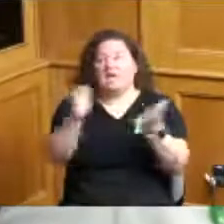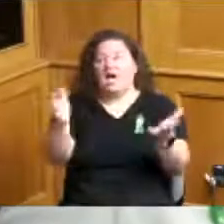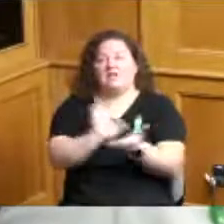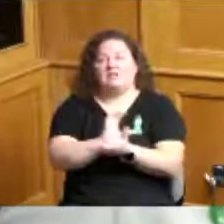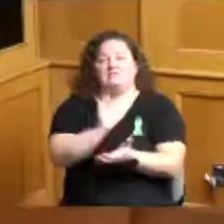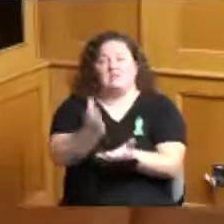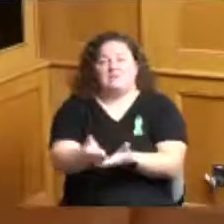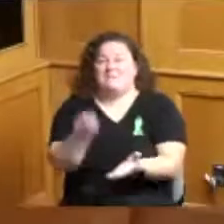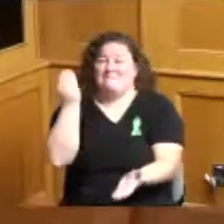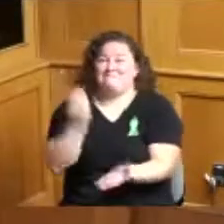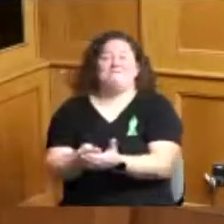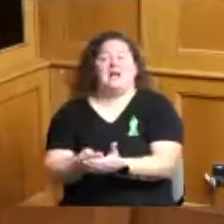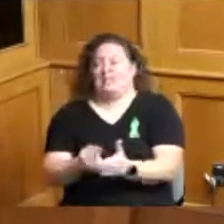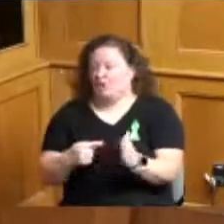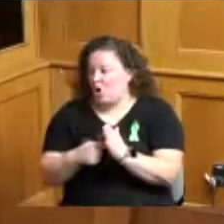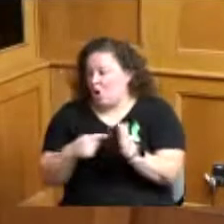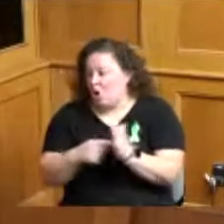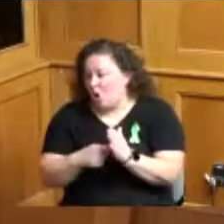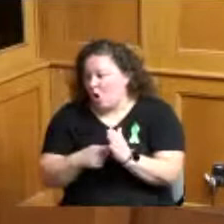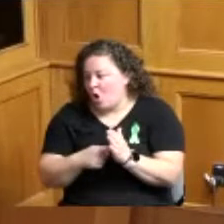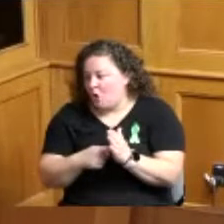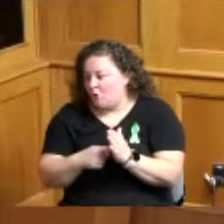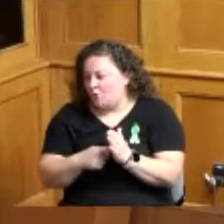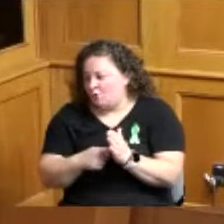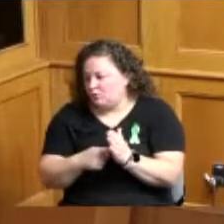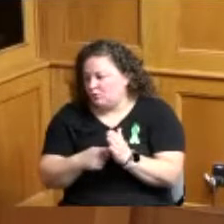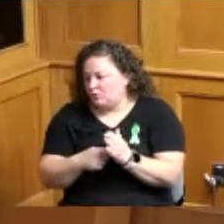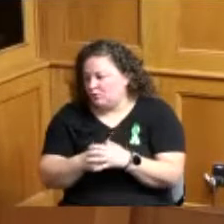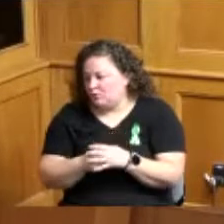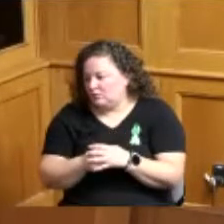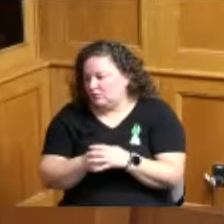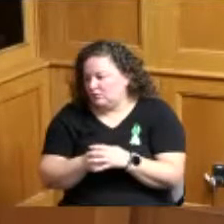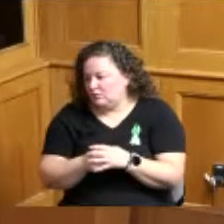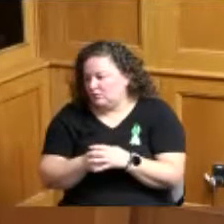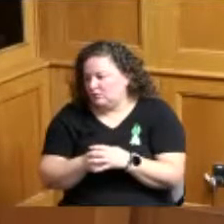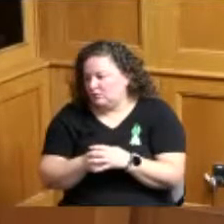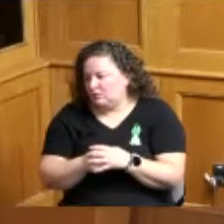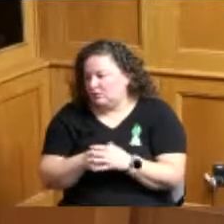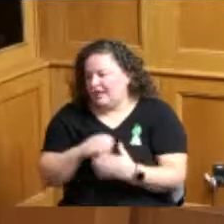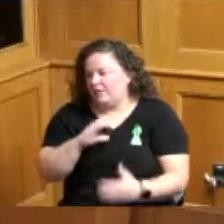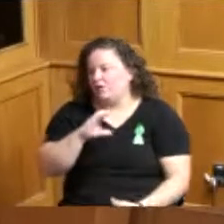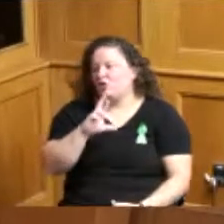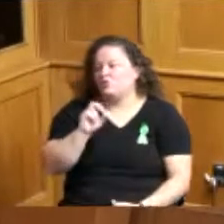thank you no questions no questions okay I'd like to make a motion to approve item one